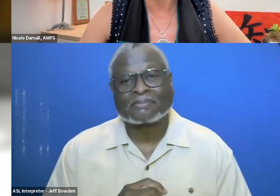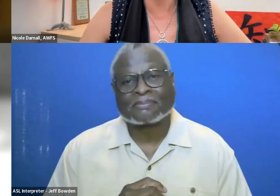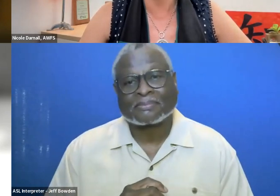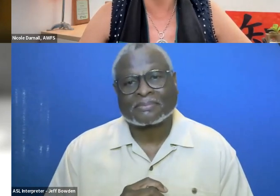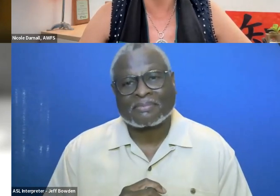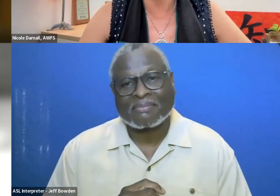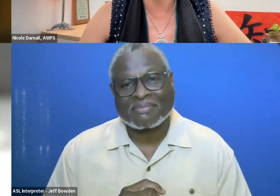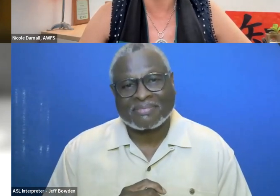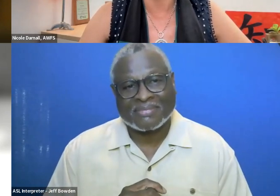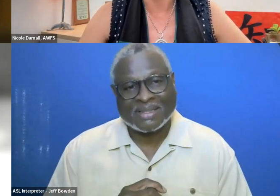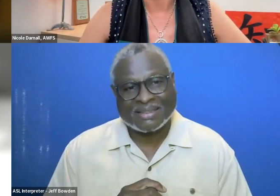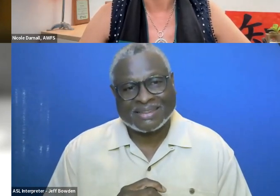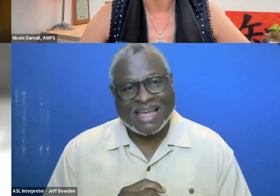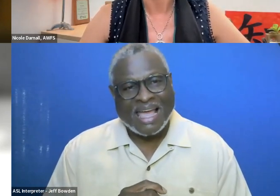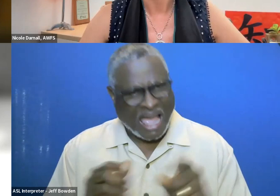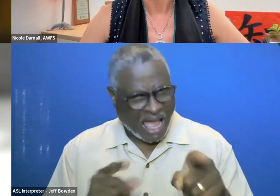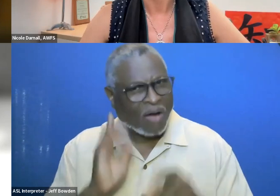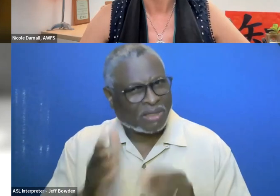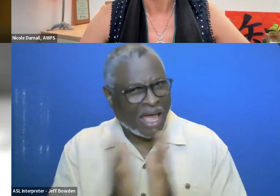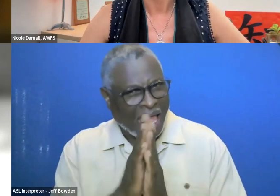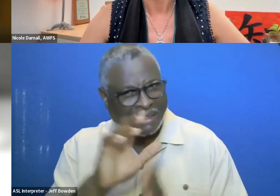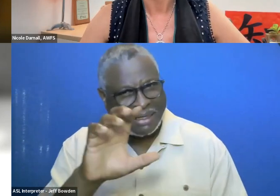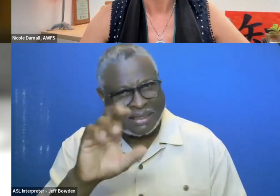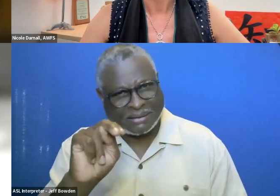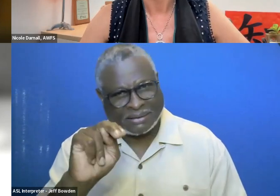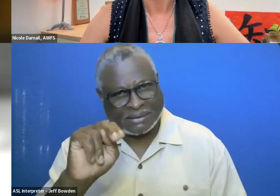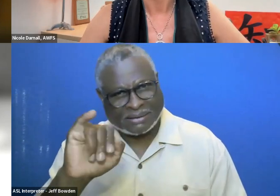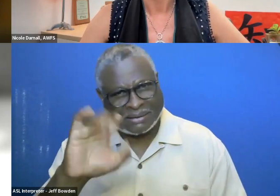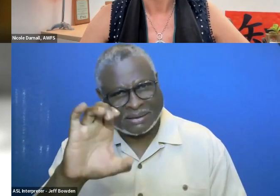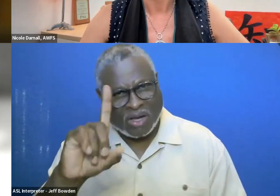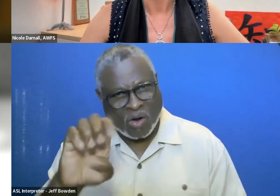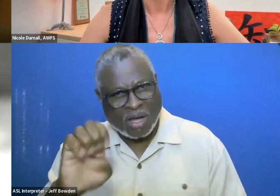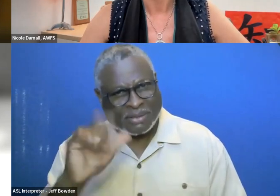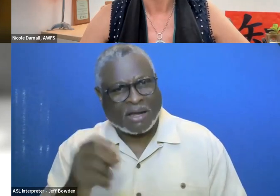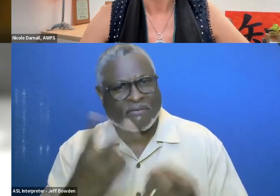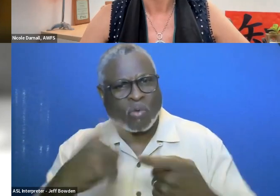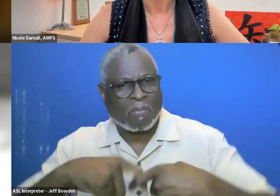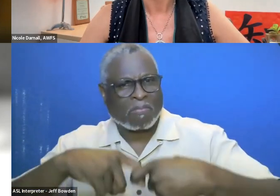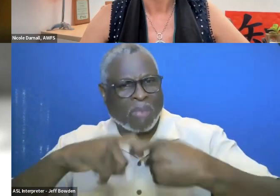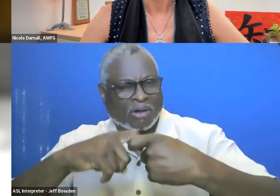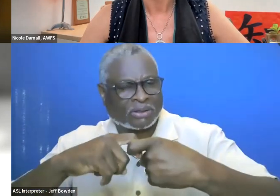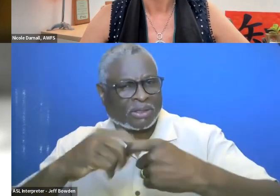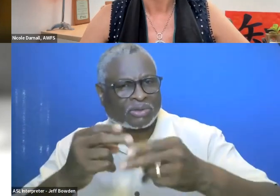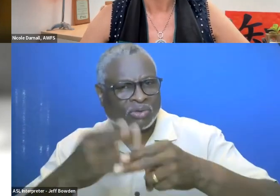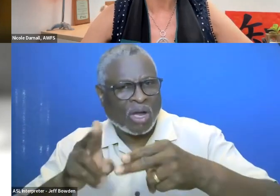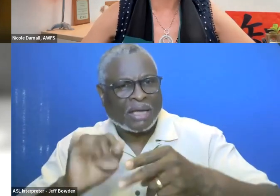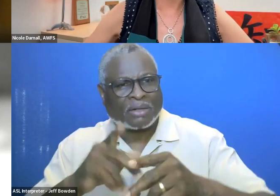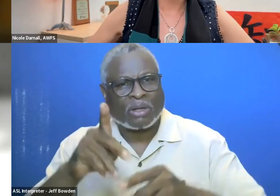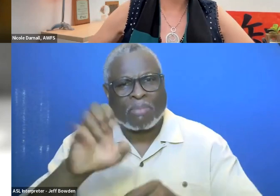And I was going to ask, Nicole, if you want to take a quick pause and go to public comments now?